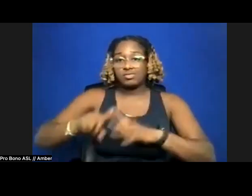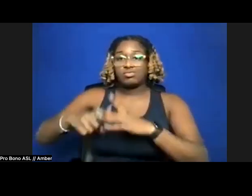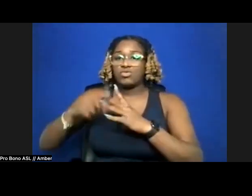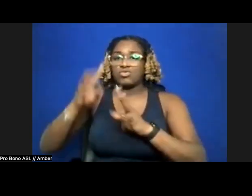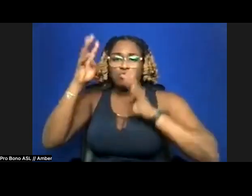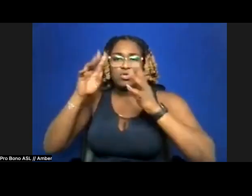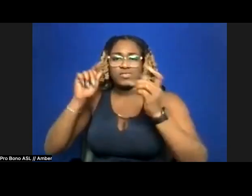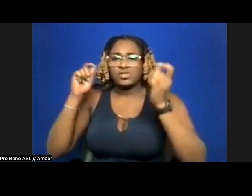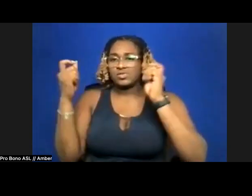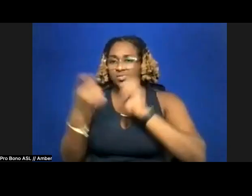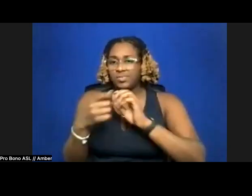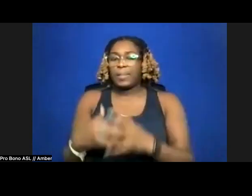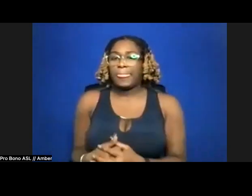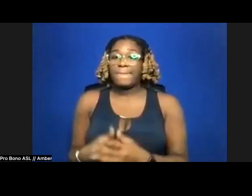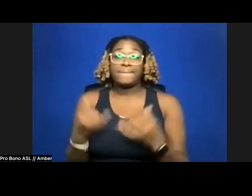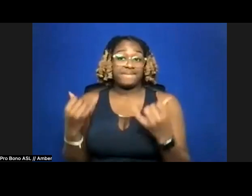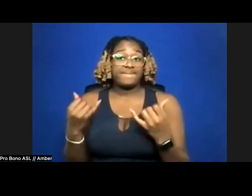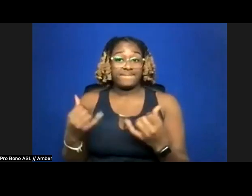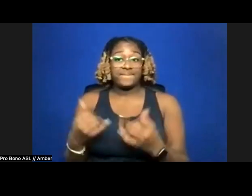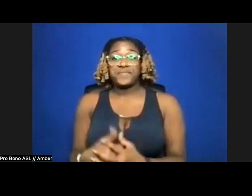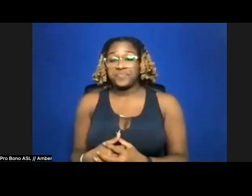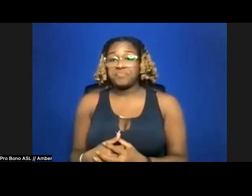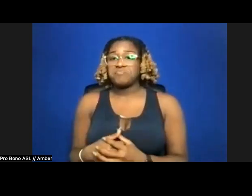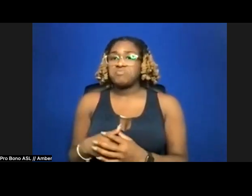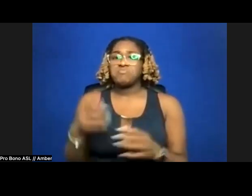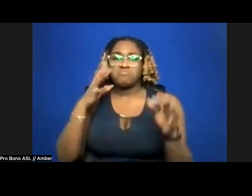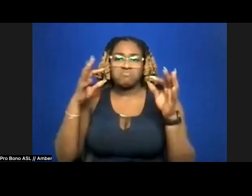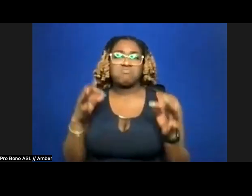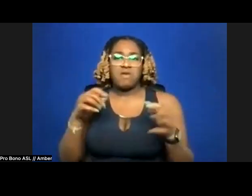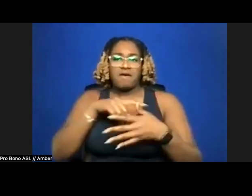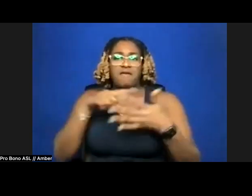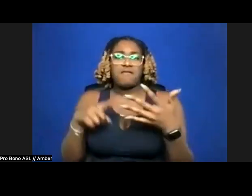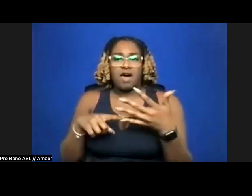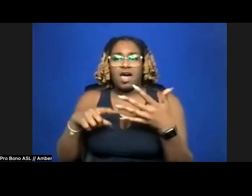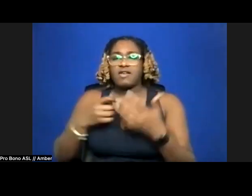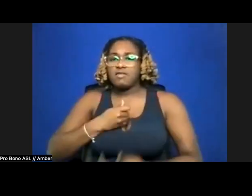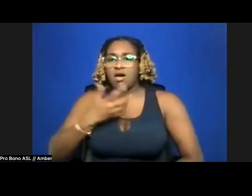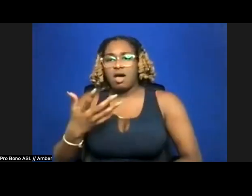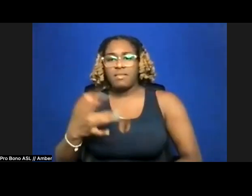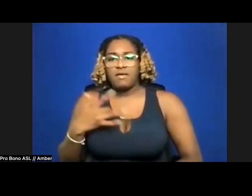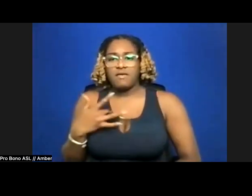So tonight, I chose five poems that I feel aligned with that idea of queerness,